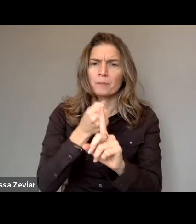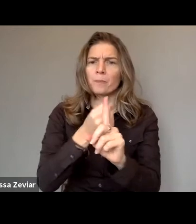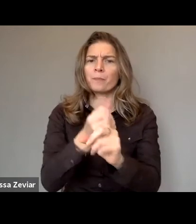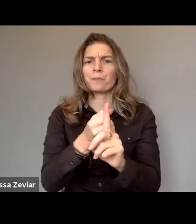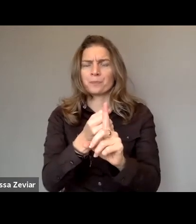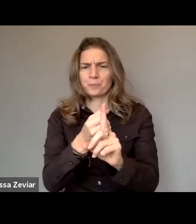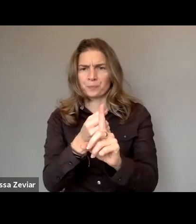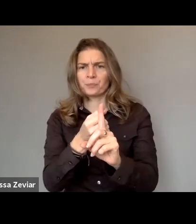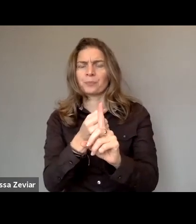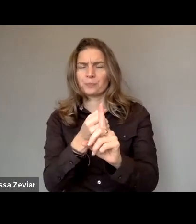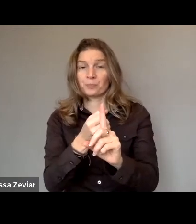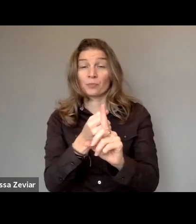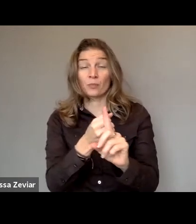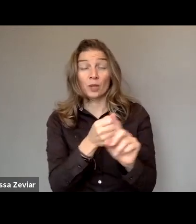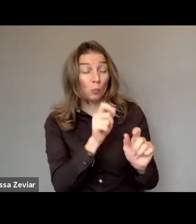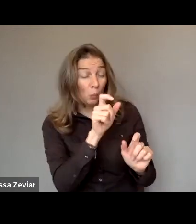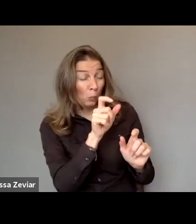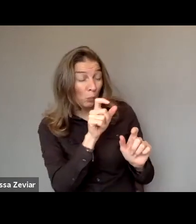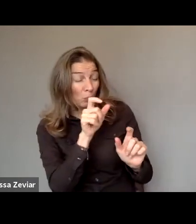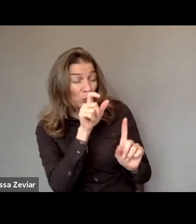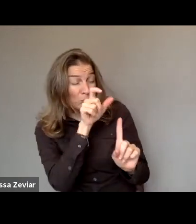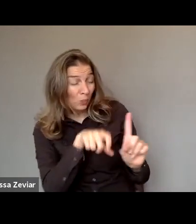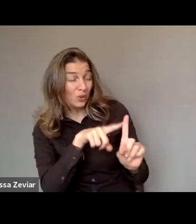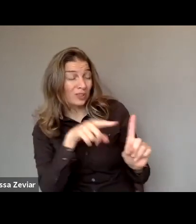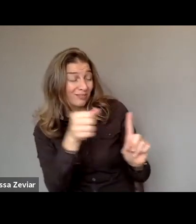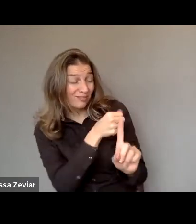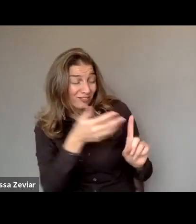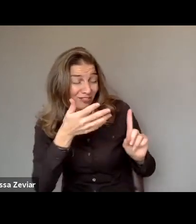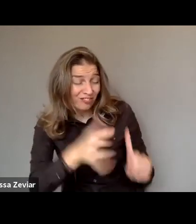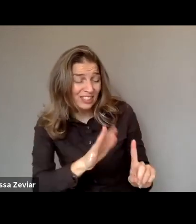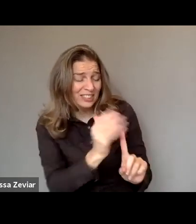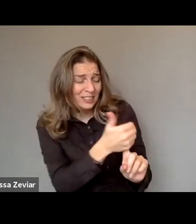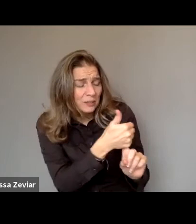of victims of violence and to pursue the perpetrators.